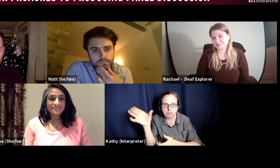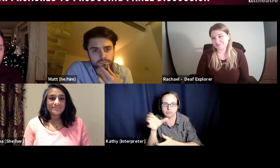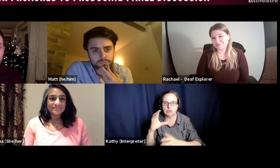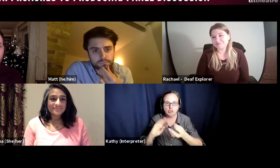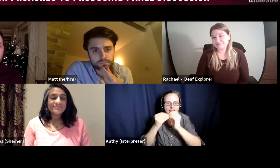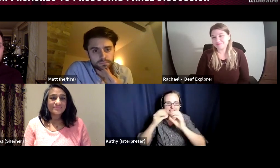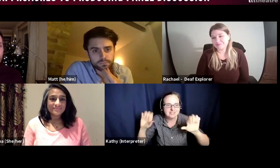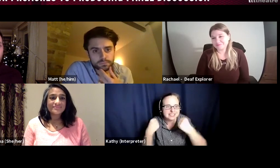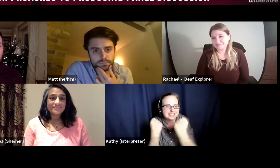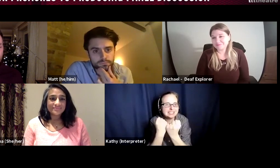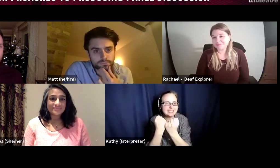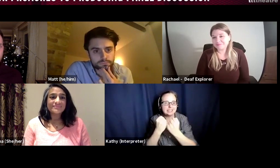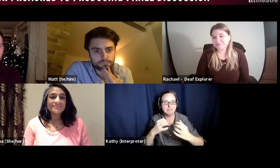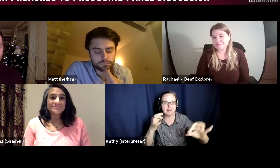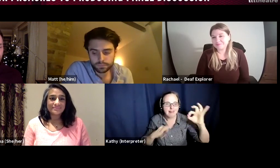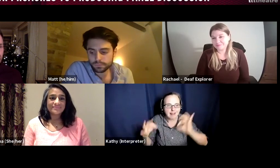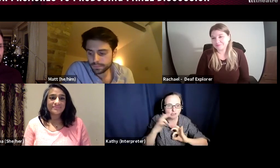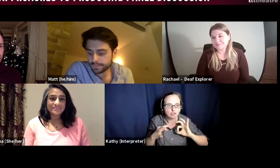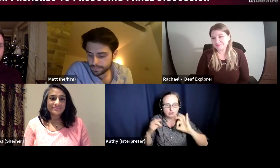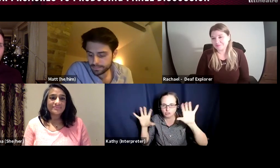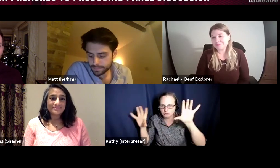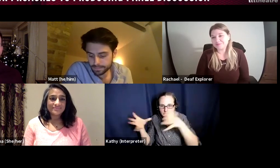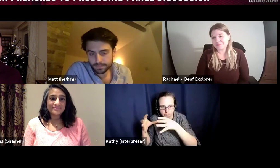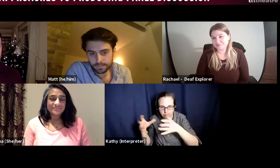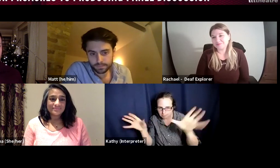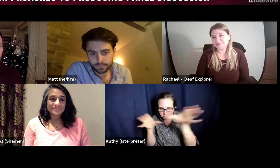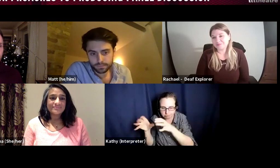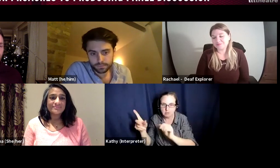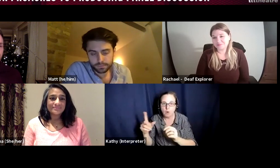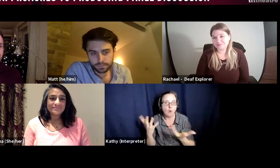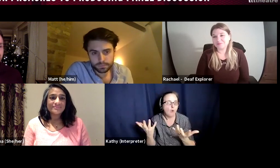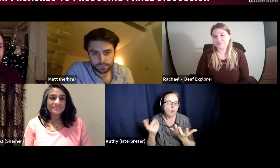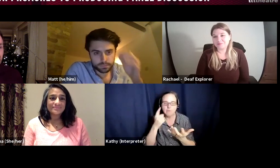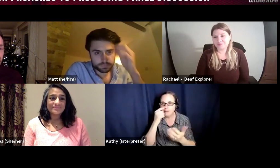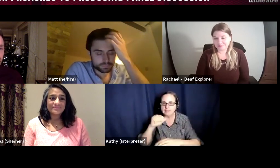where they might put work on say on the fringe or a producer might be working in view new